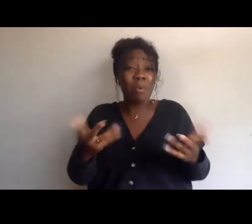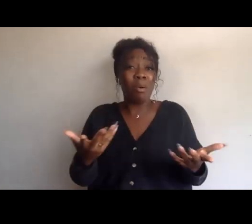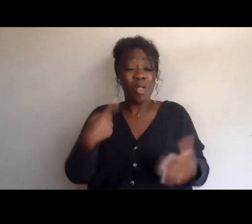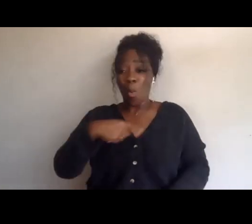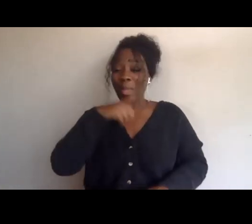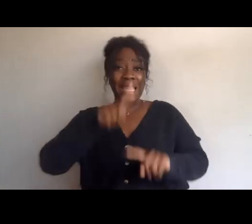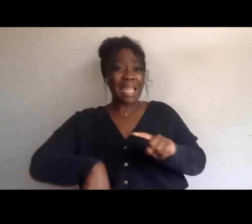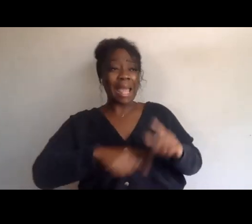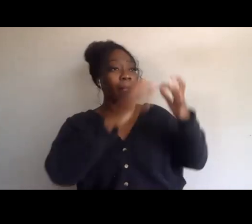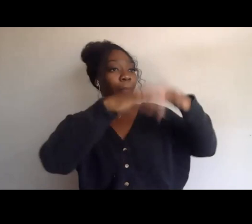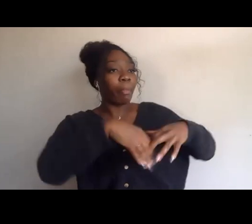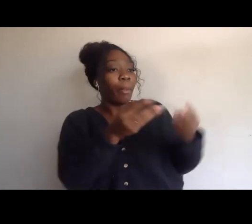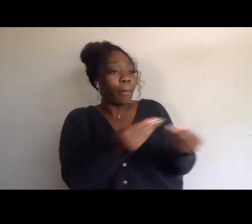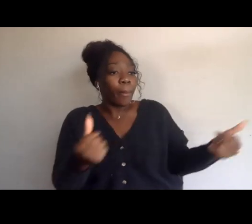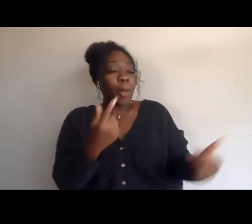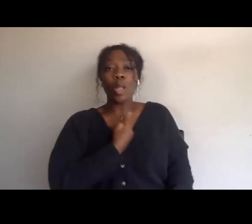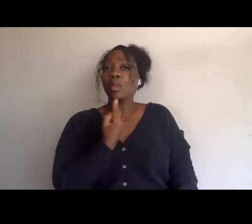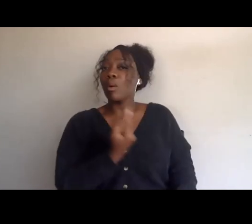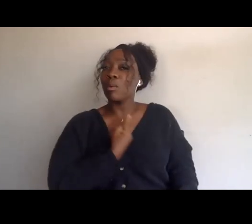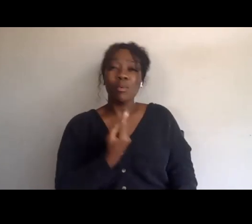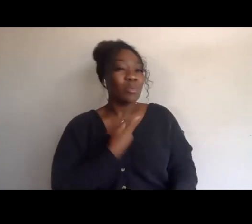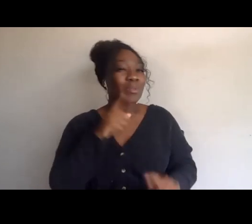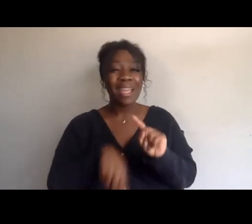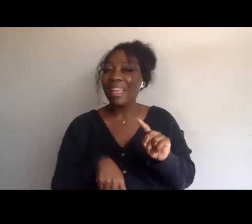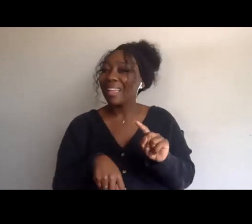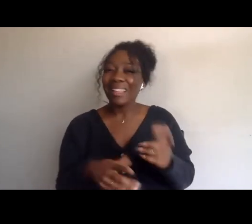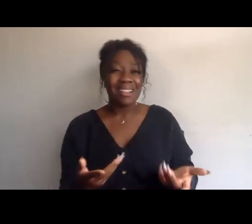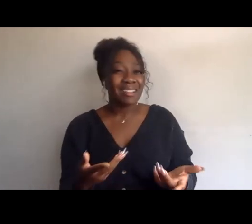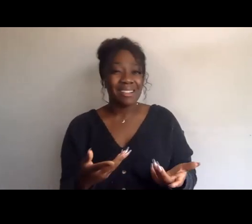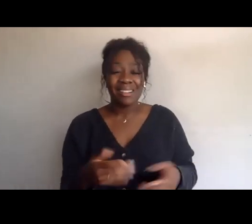and even as we look at particular institutions